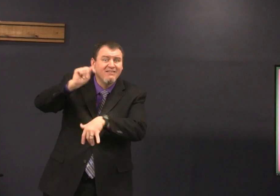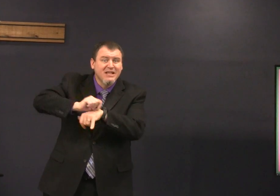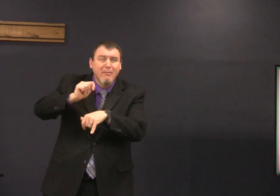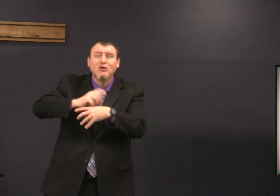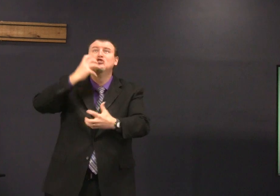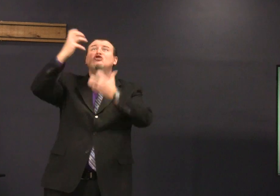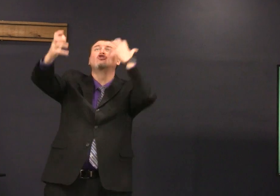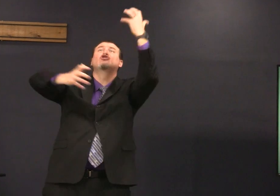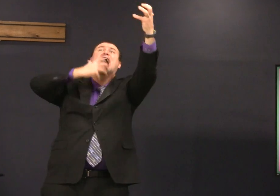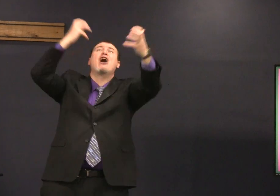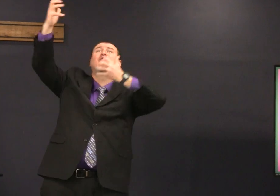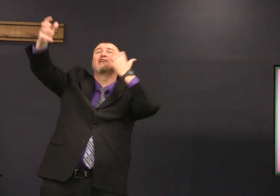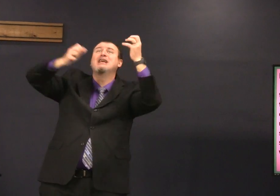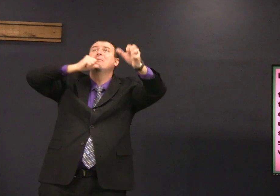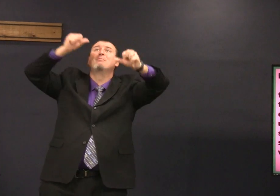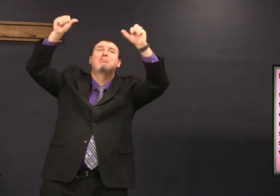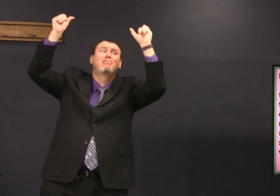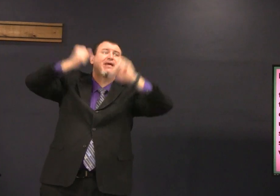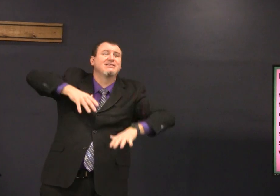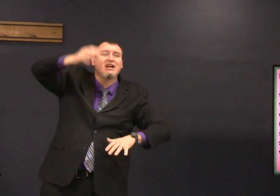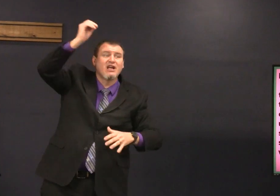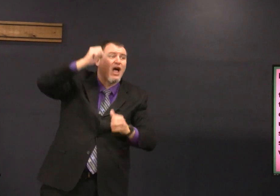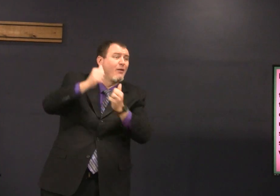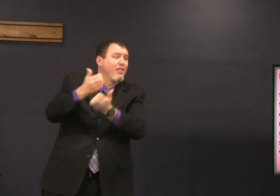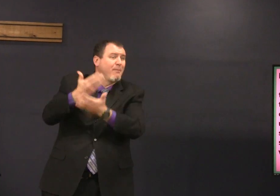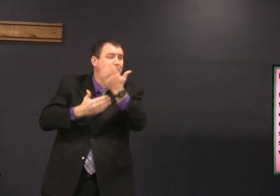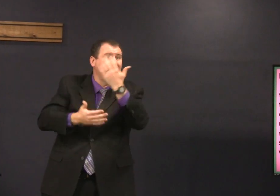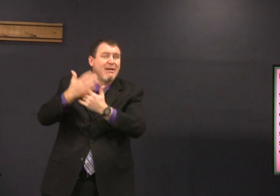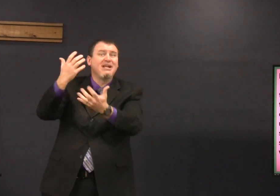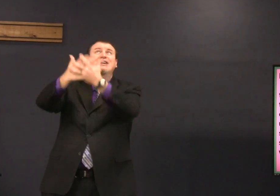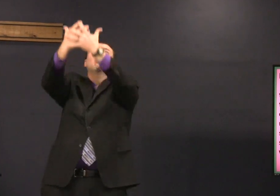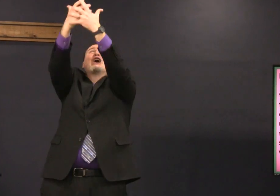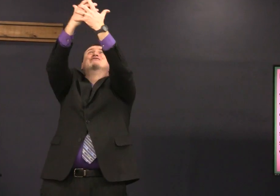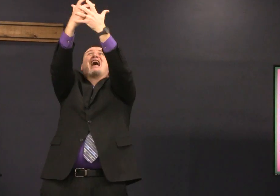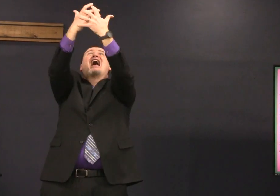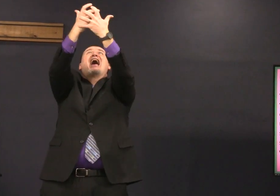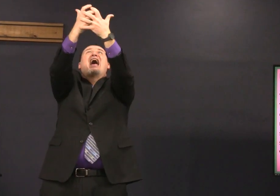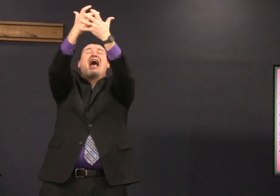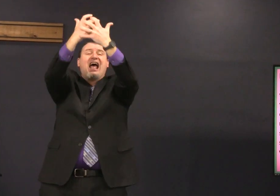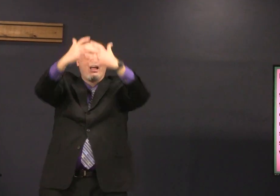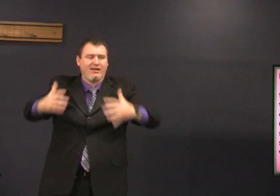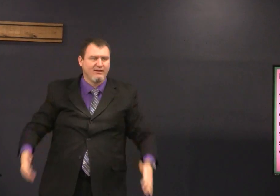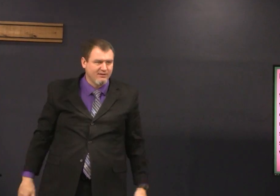man there in the middle of the temple shouting at the top of his lungs and blessing this baby